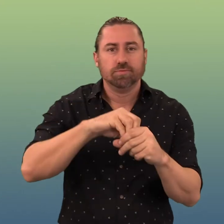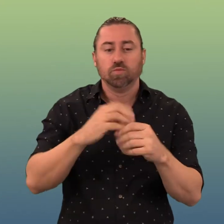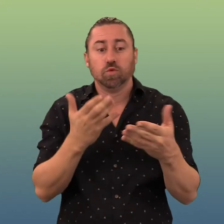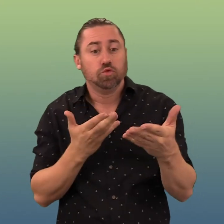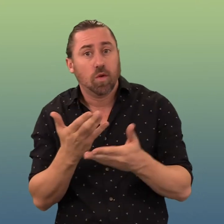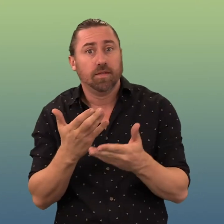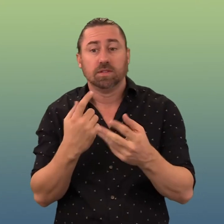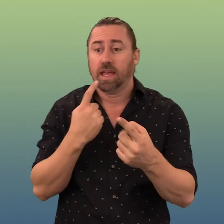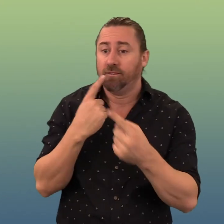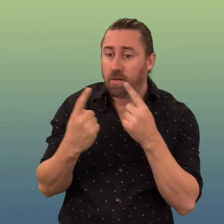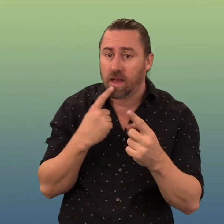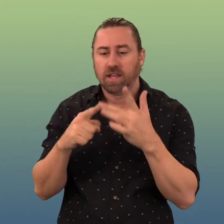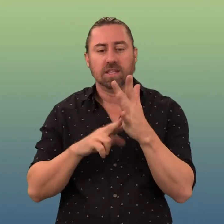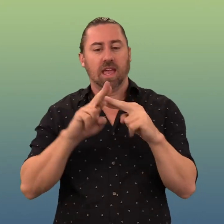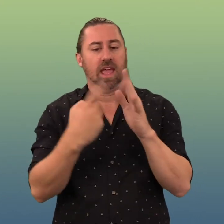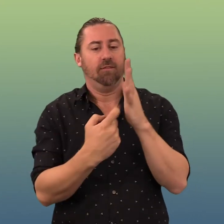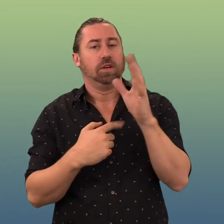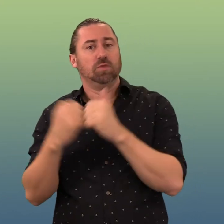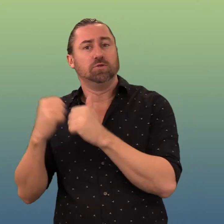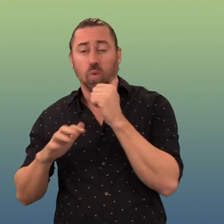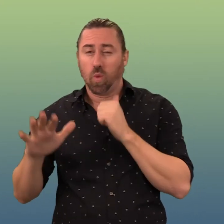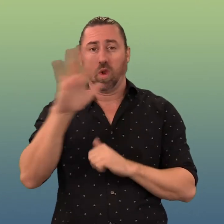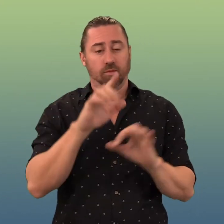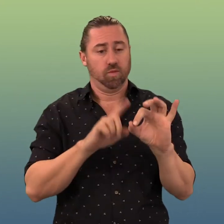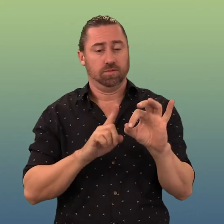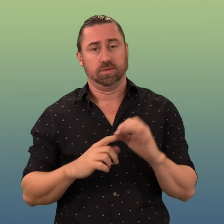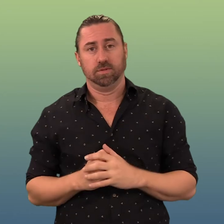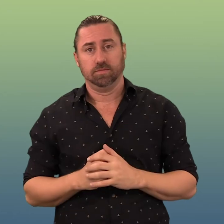information infrastructure, and products in Queensland.